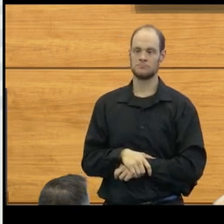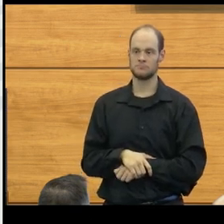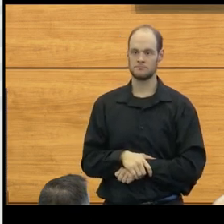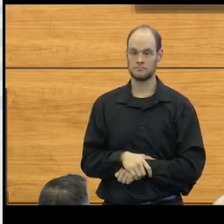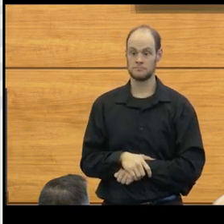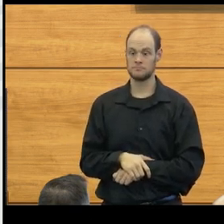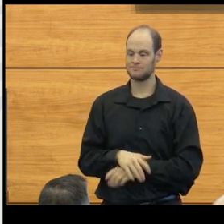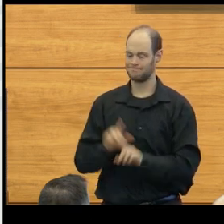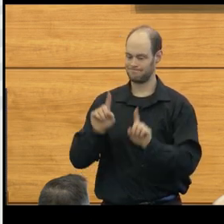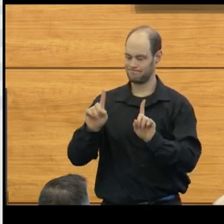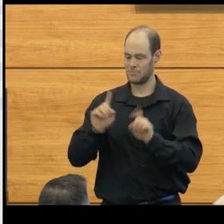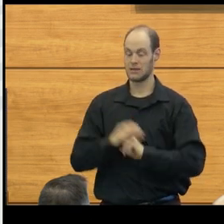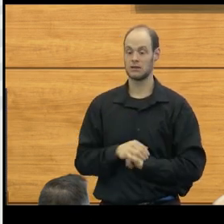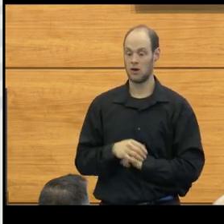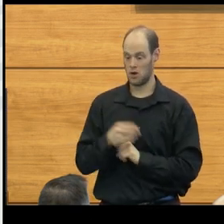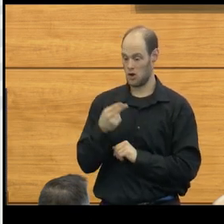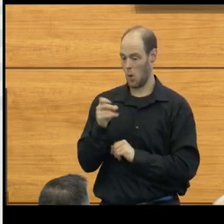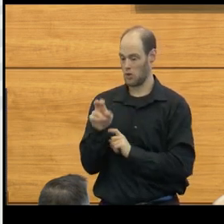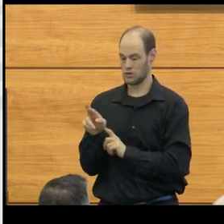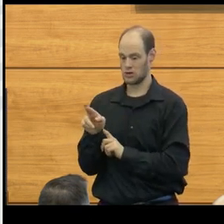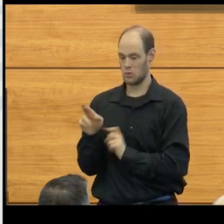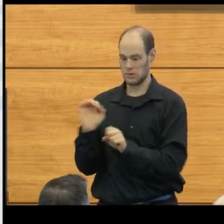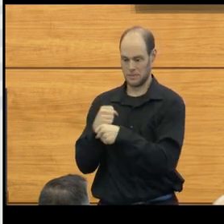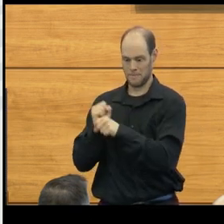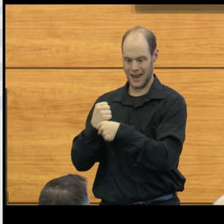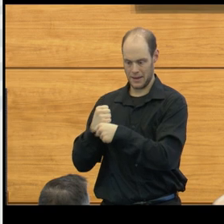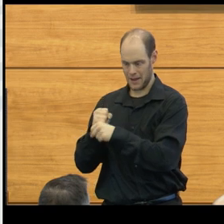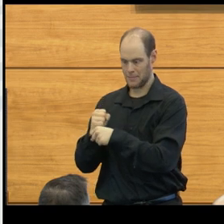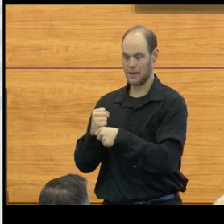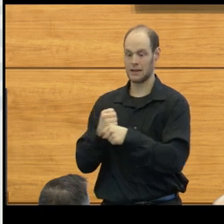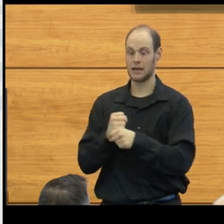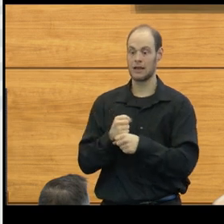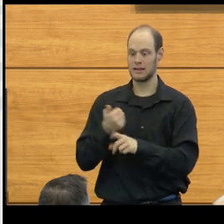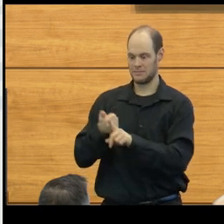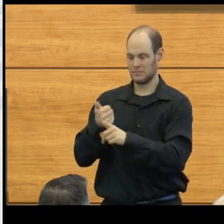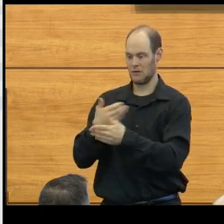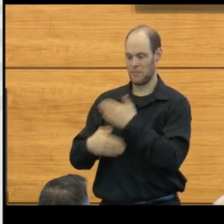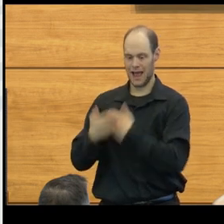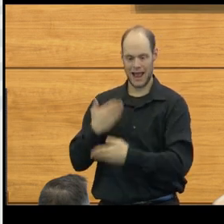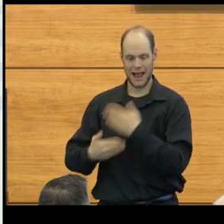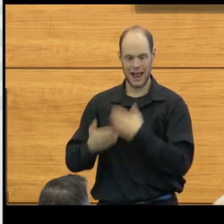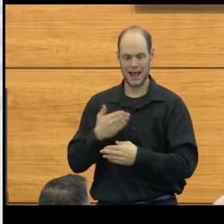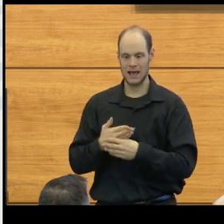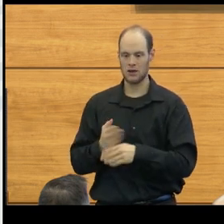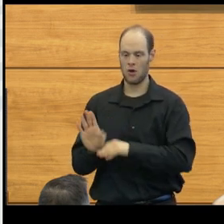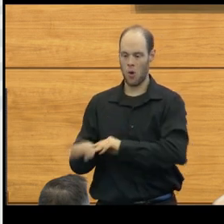But Holter was making these valves by hand all night long.